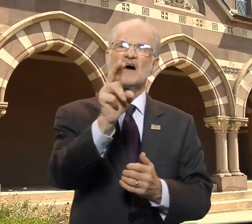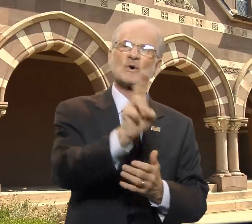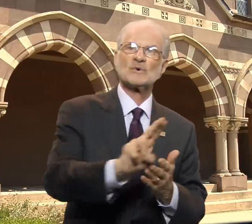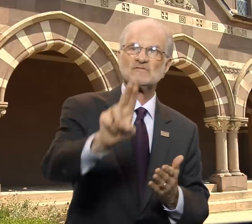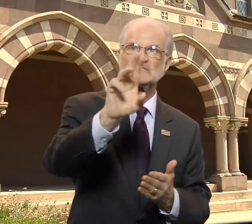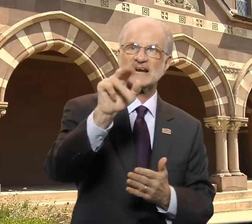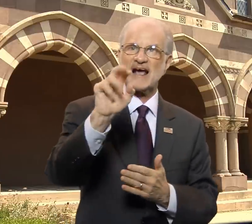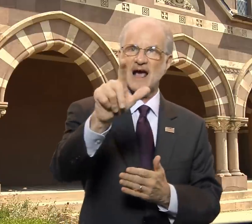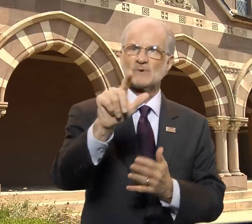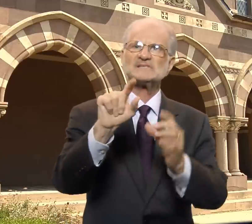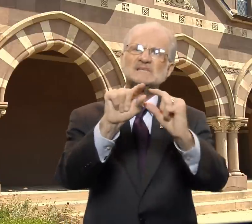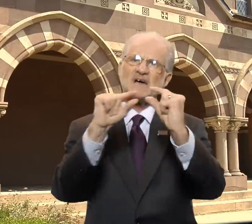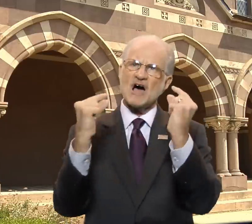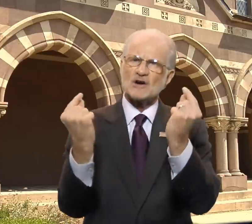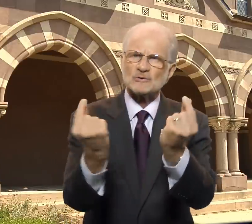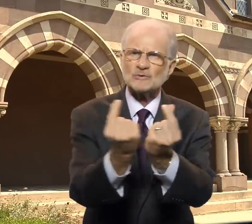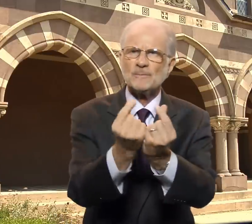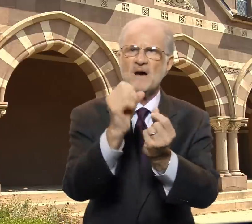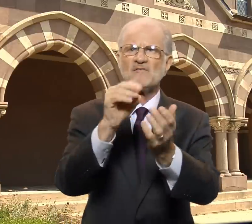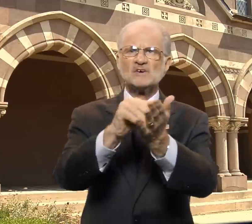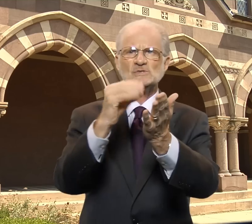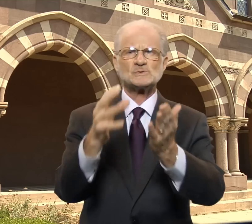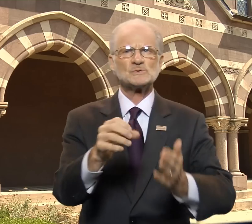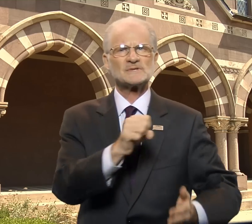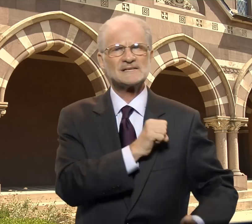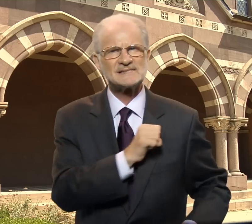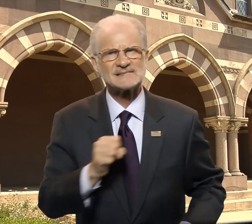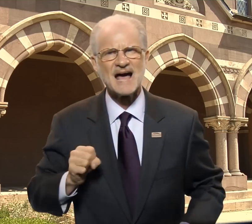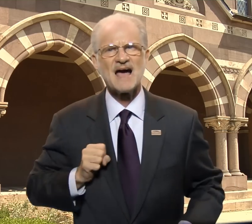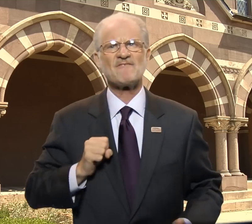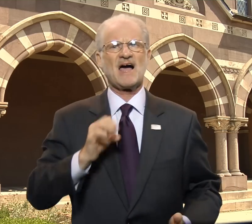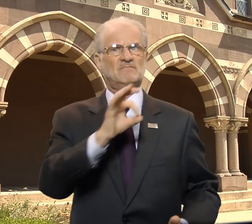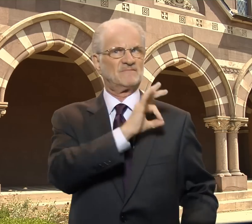The University Council is a group of students, staff,